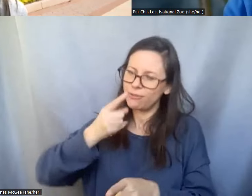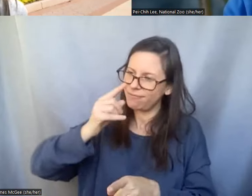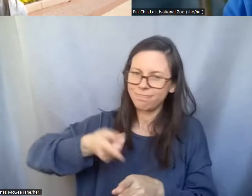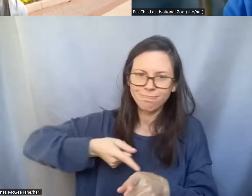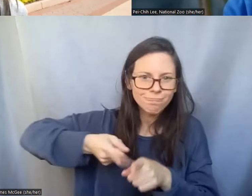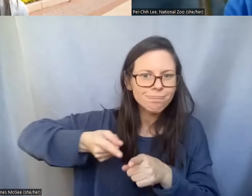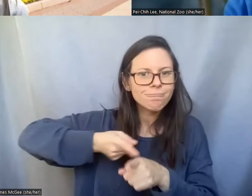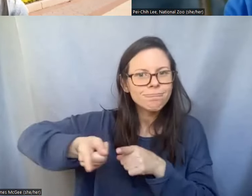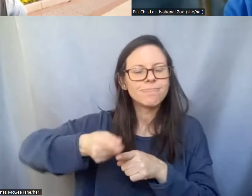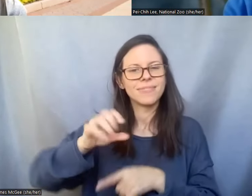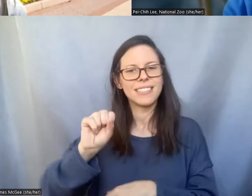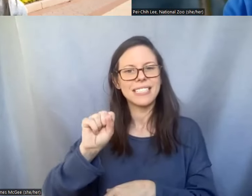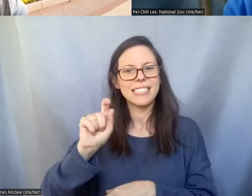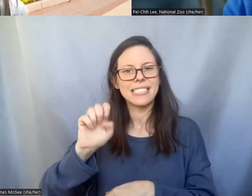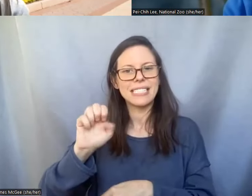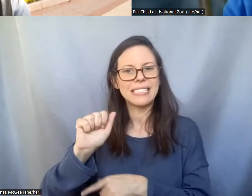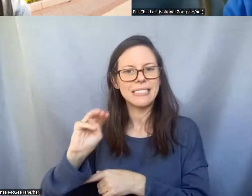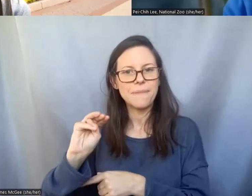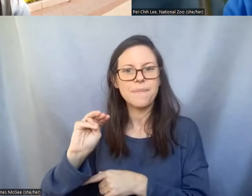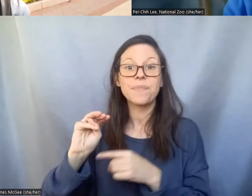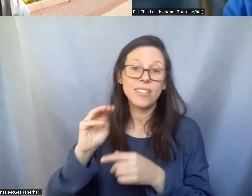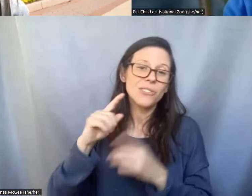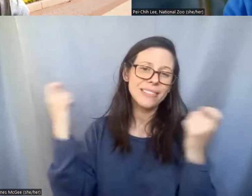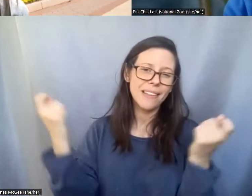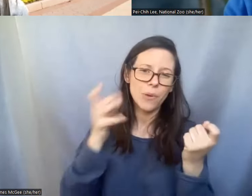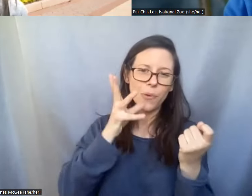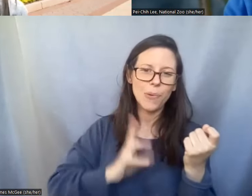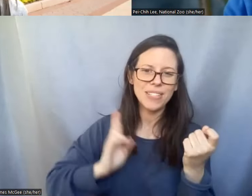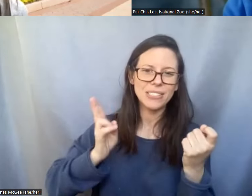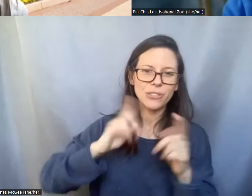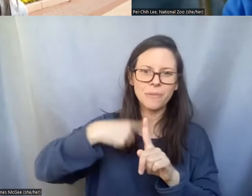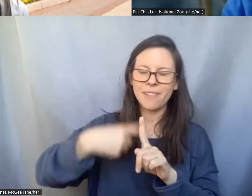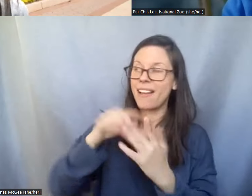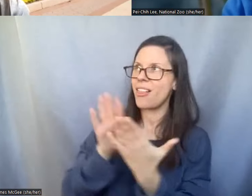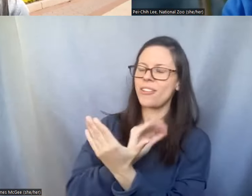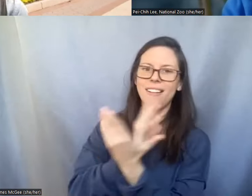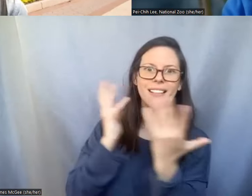I have learned so so much and I'm sure our viewers did as well. Do you have any final words for our viewers?